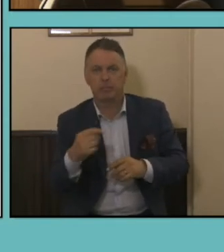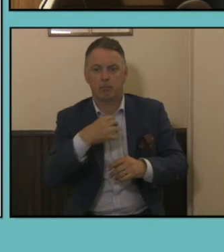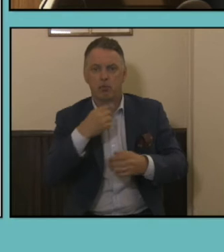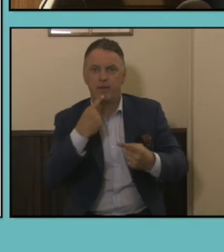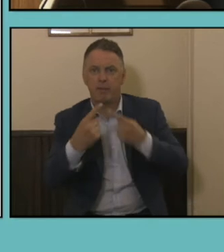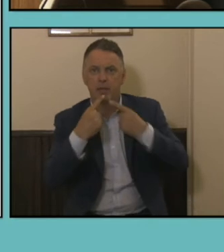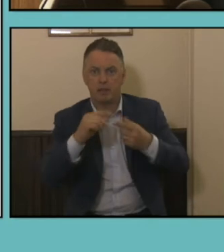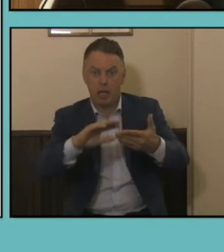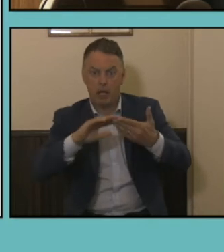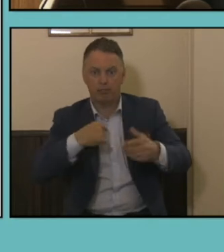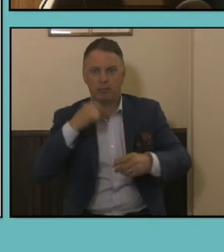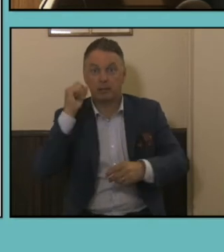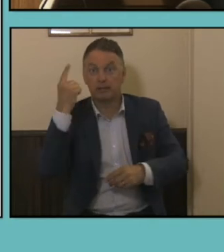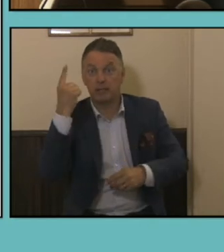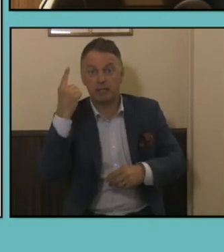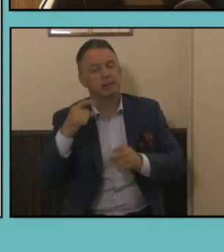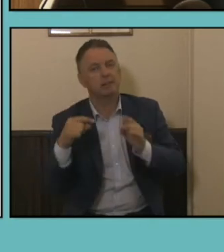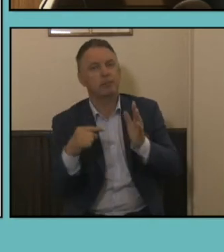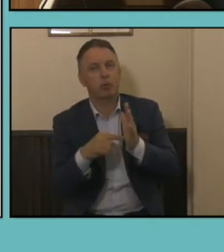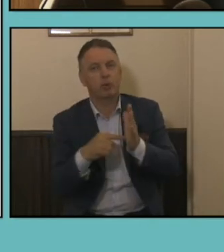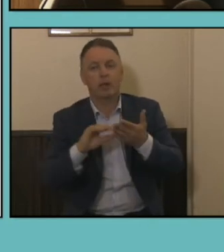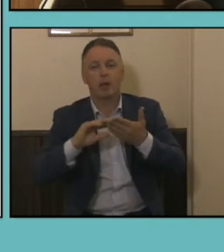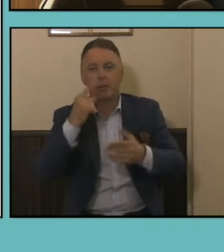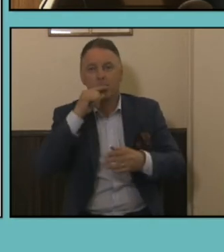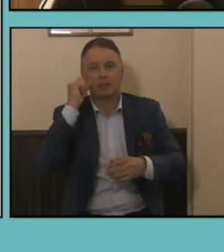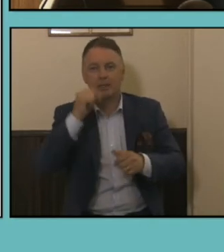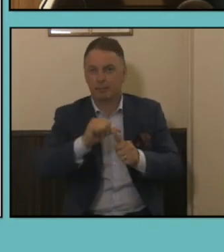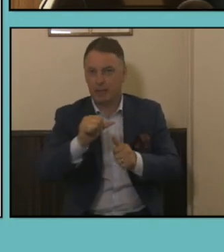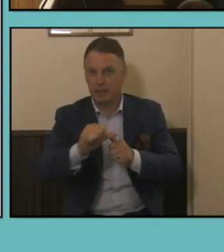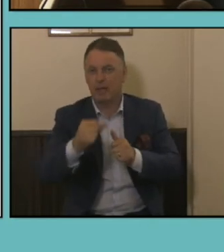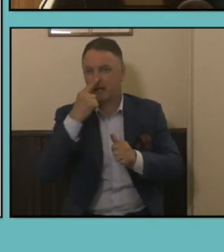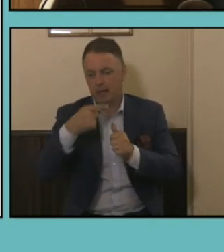important for some of the topics we're looking at today. For example, for